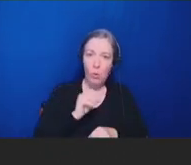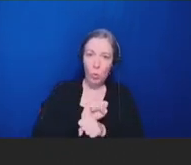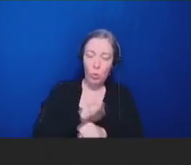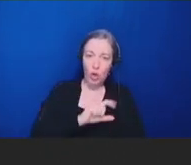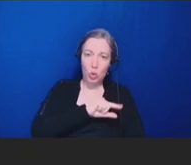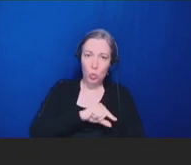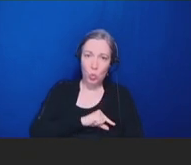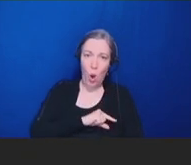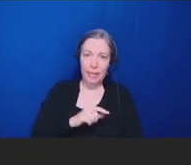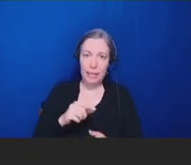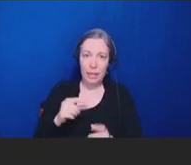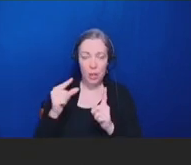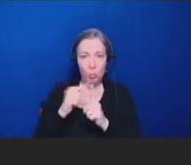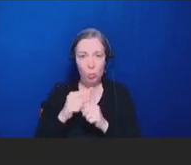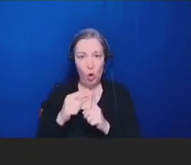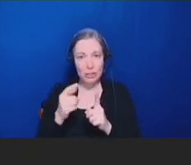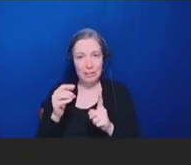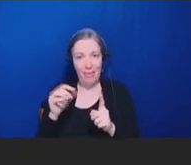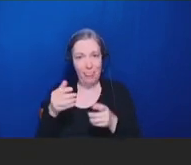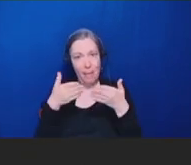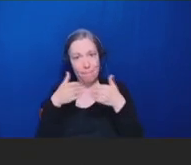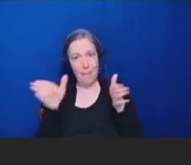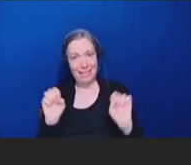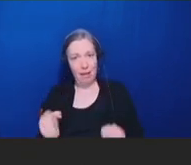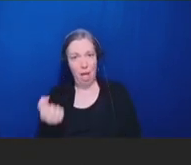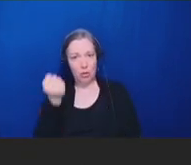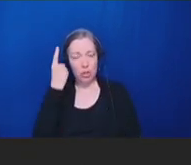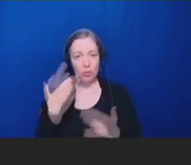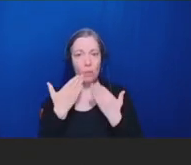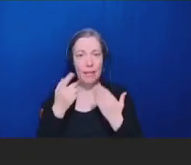thanks for your time and I hope this is helpful to you all as you convene today.